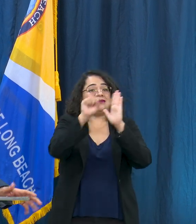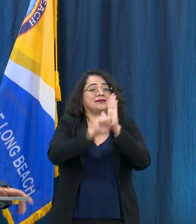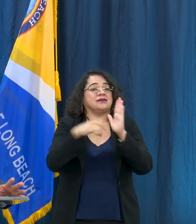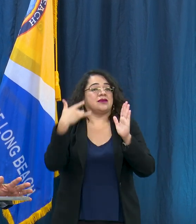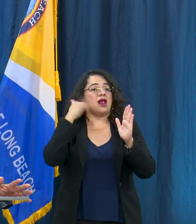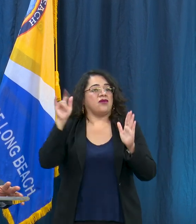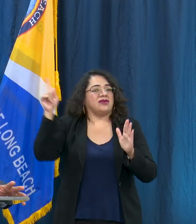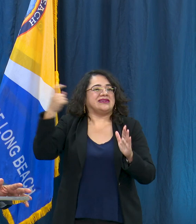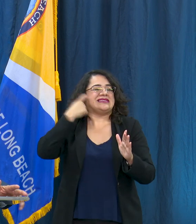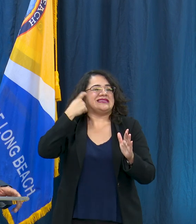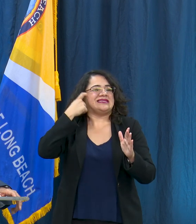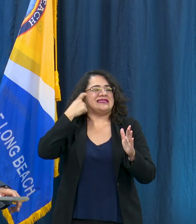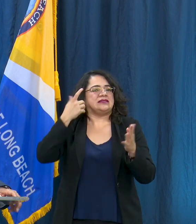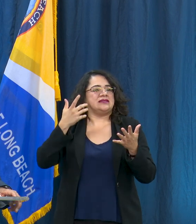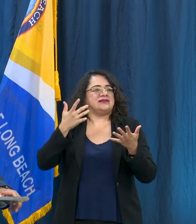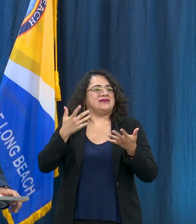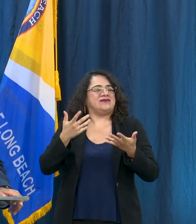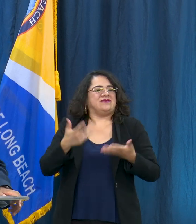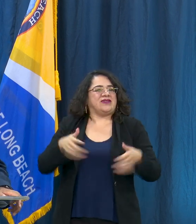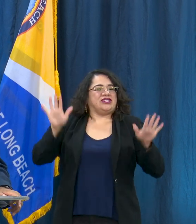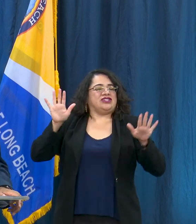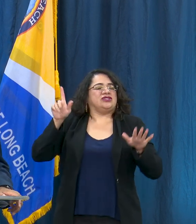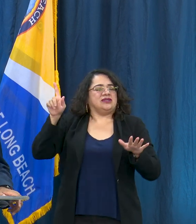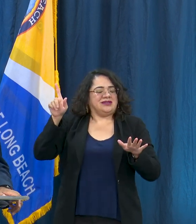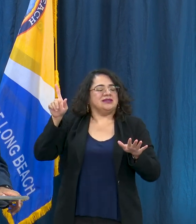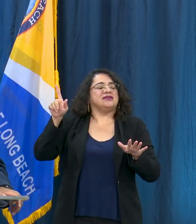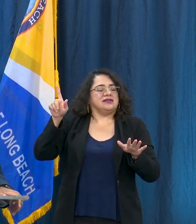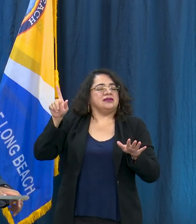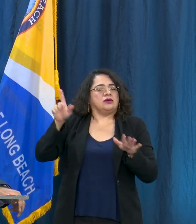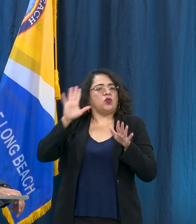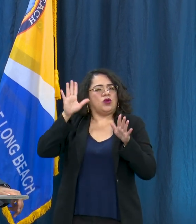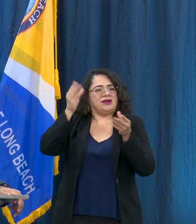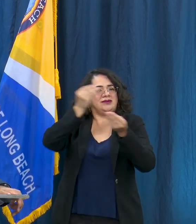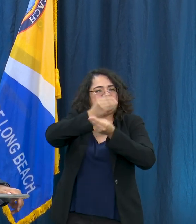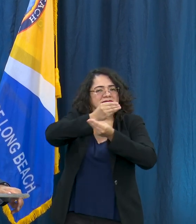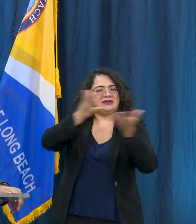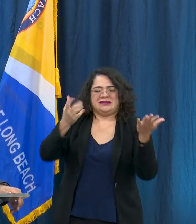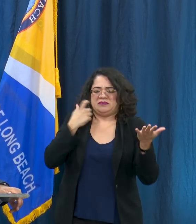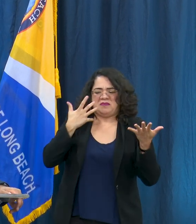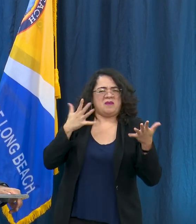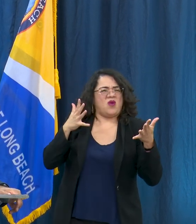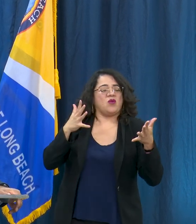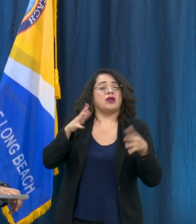did or they will soon - to release new guidance for a variety of different